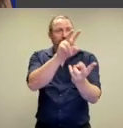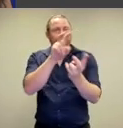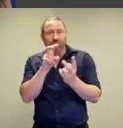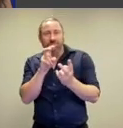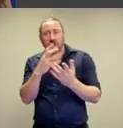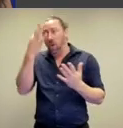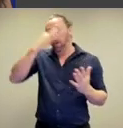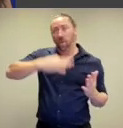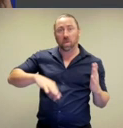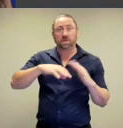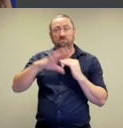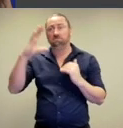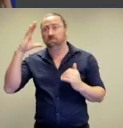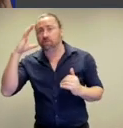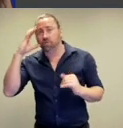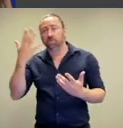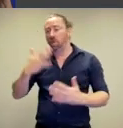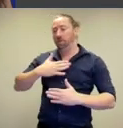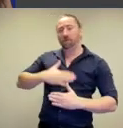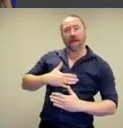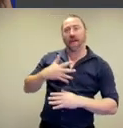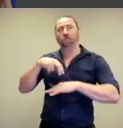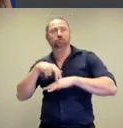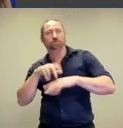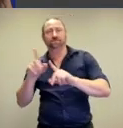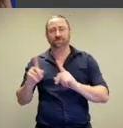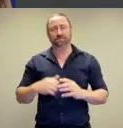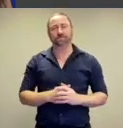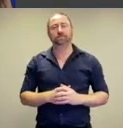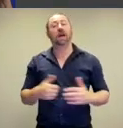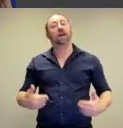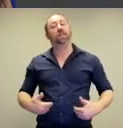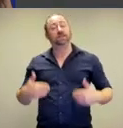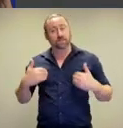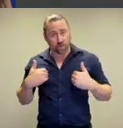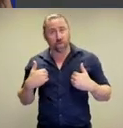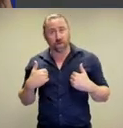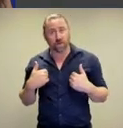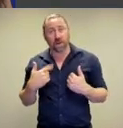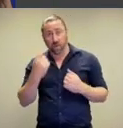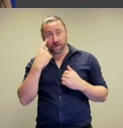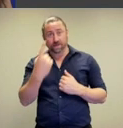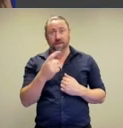capturing nudity in bedrooms and